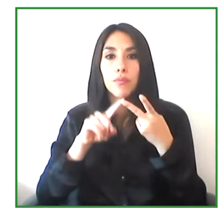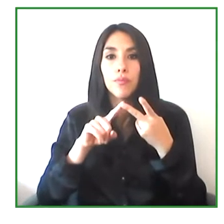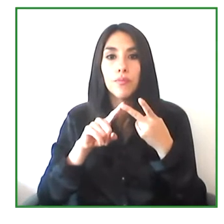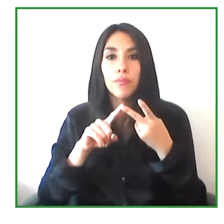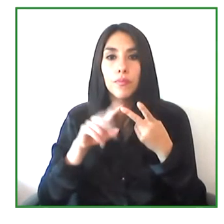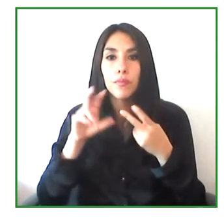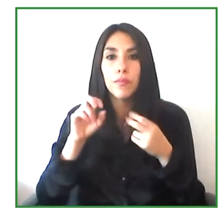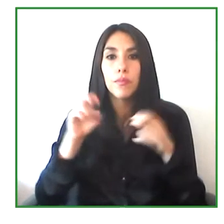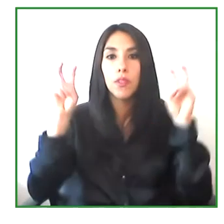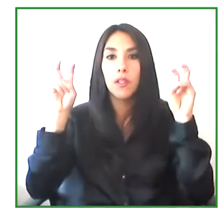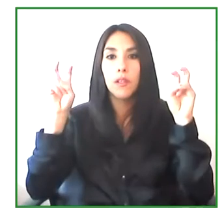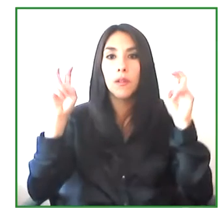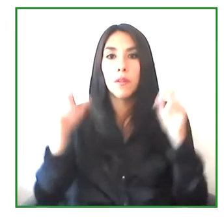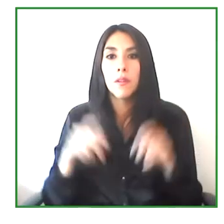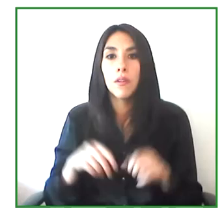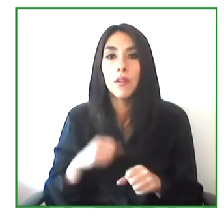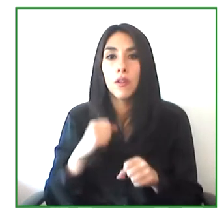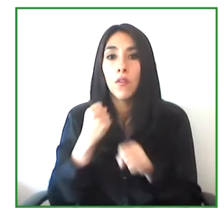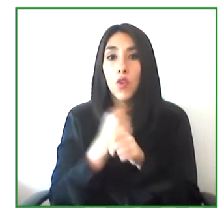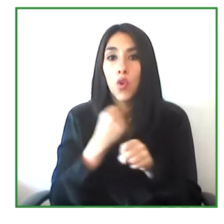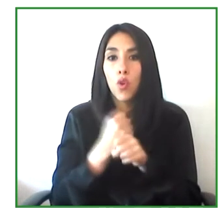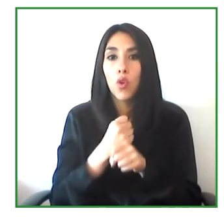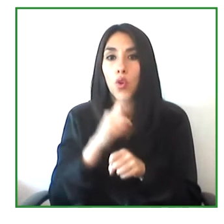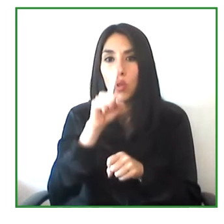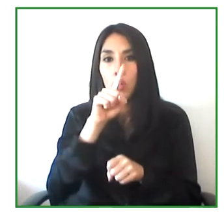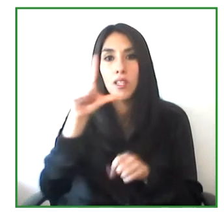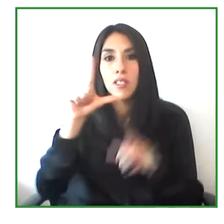And we've got approximately the same dedicated work commuications.